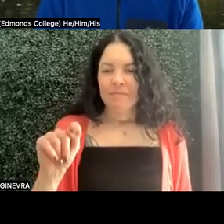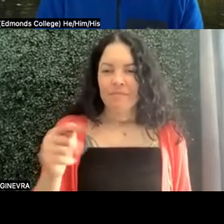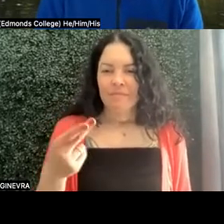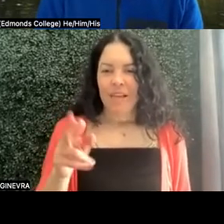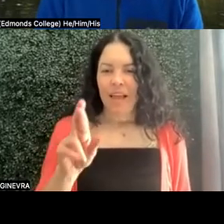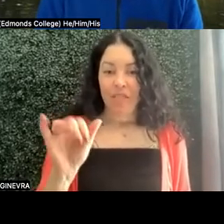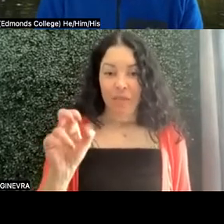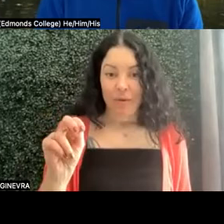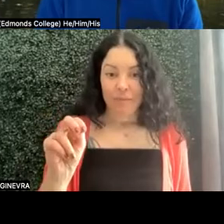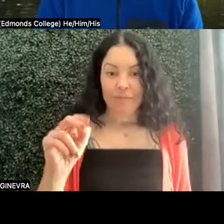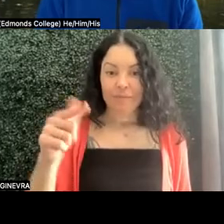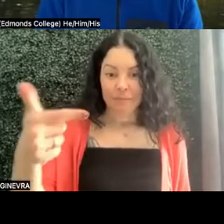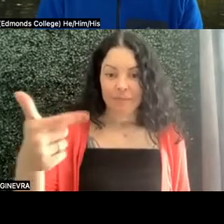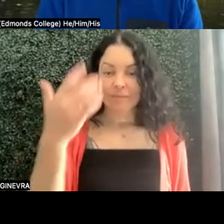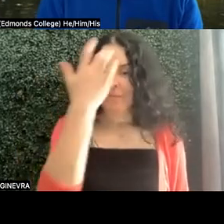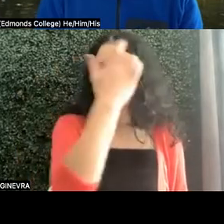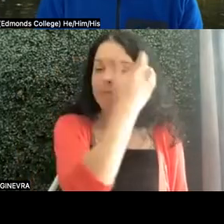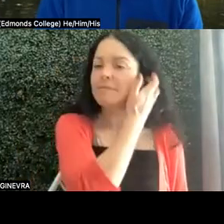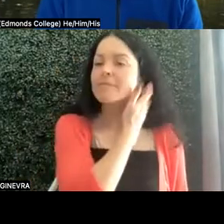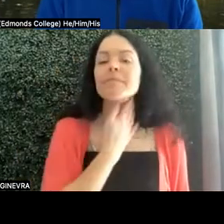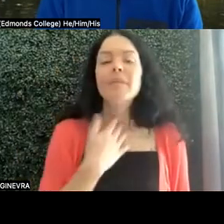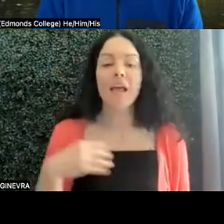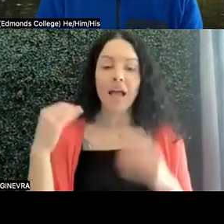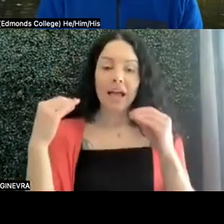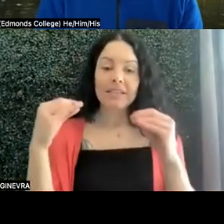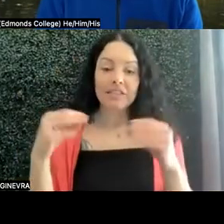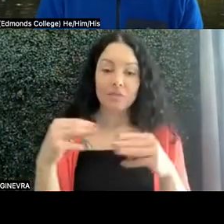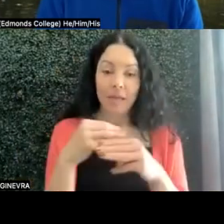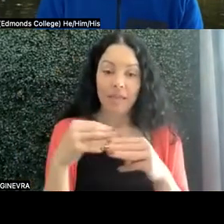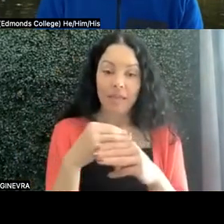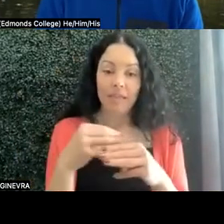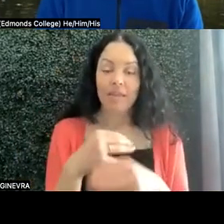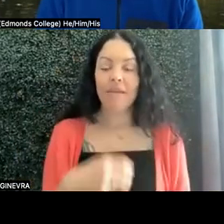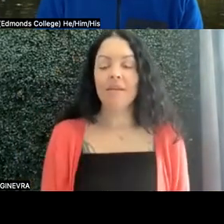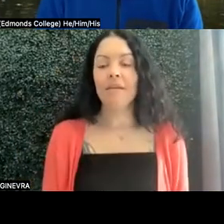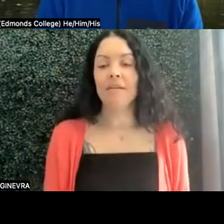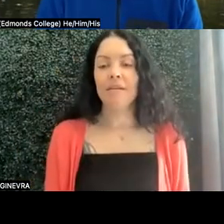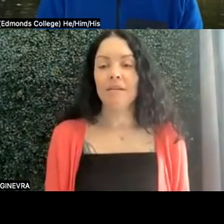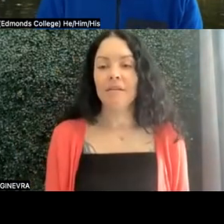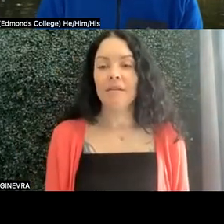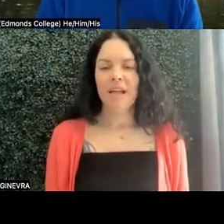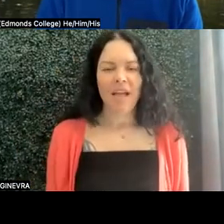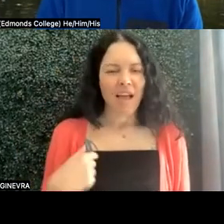So I teach mathematics, and I've actually been talking with some people that